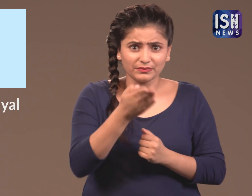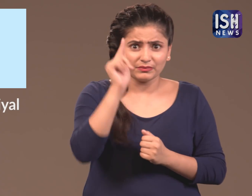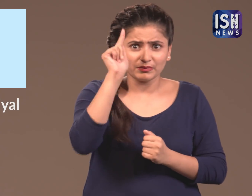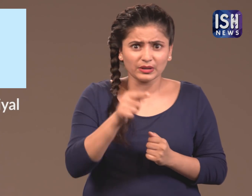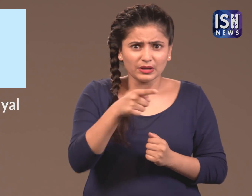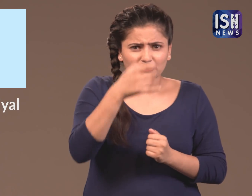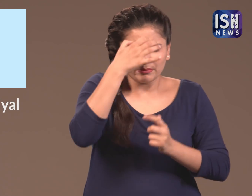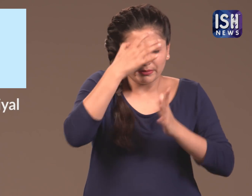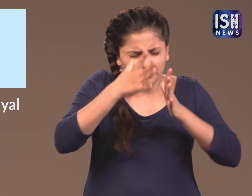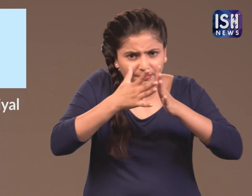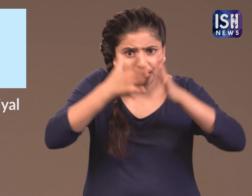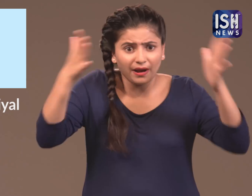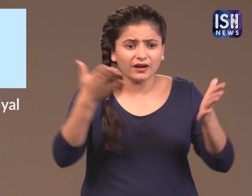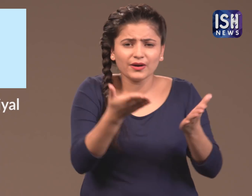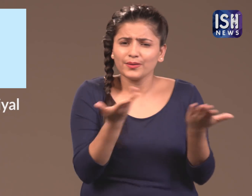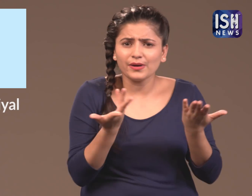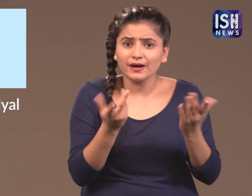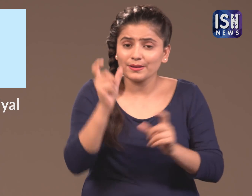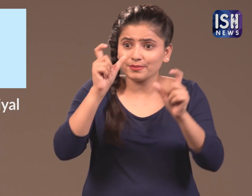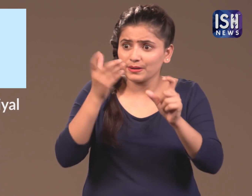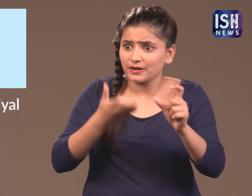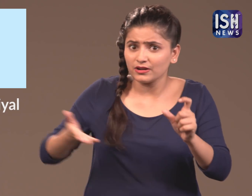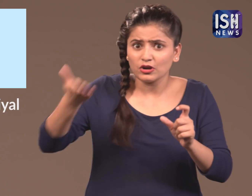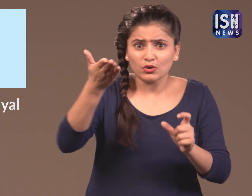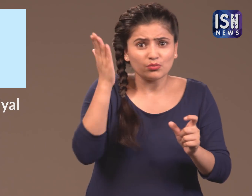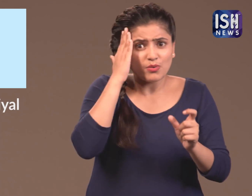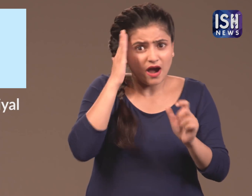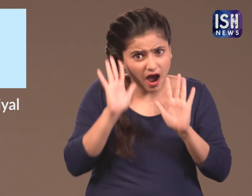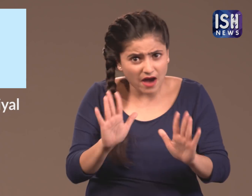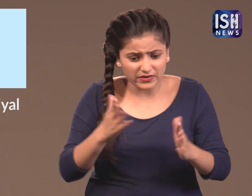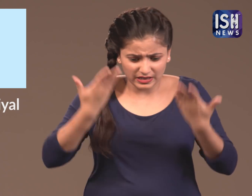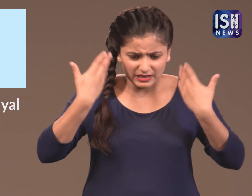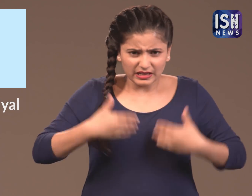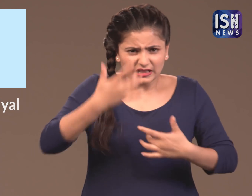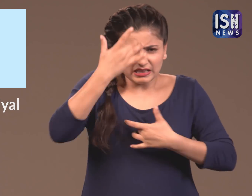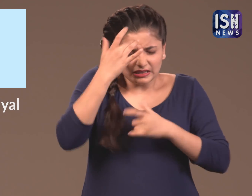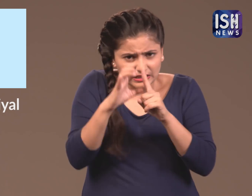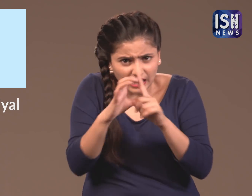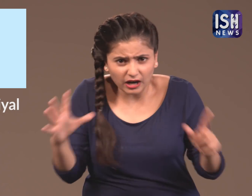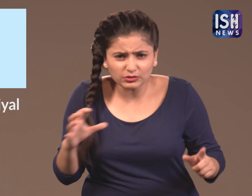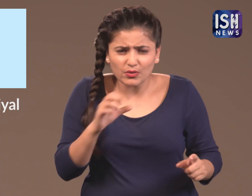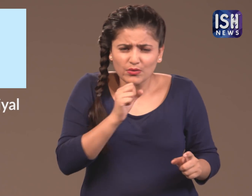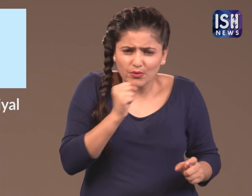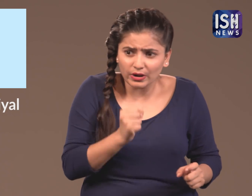there are many problems. People know their health is in danger and are very old.